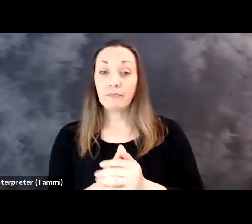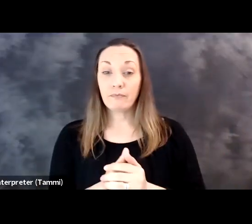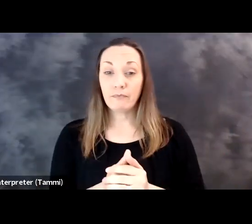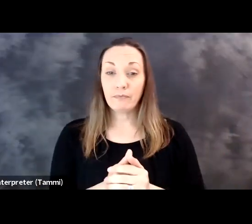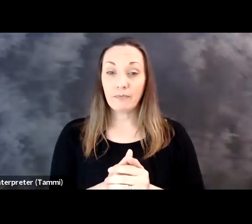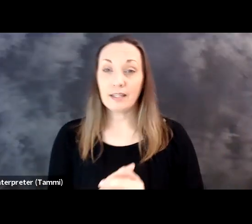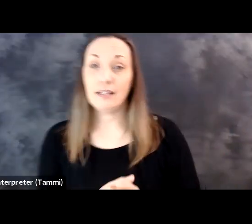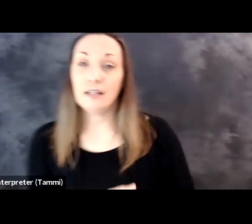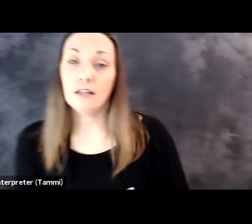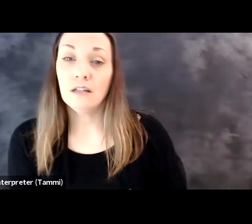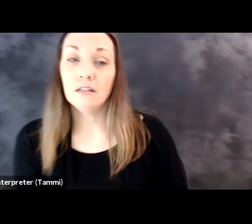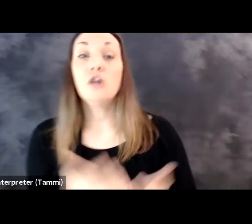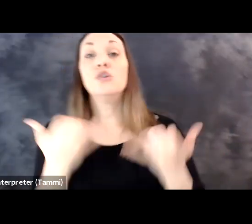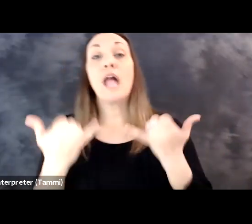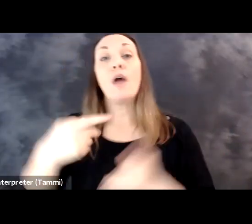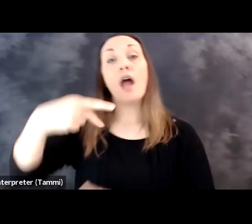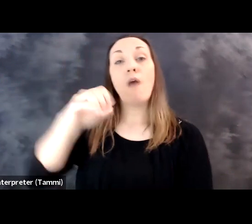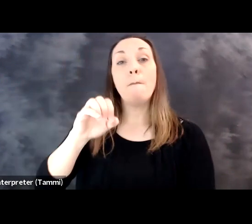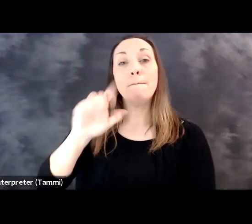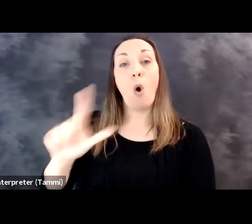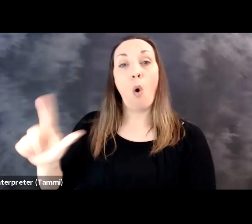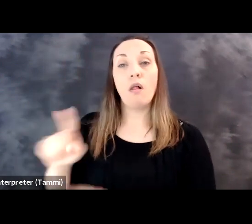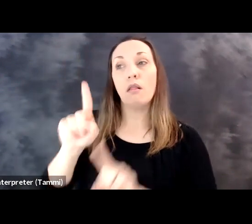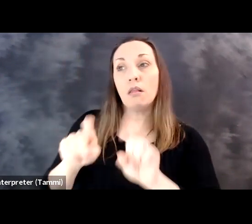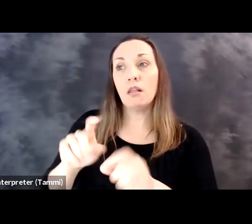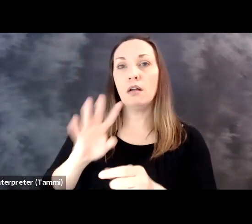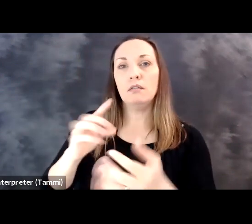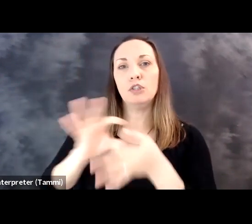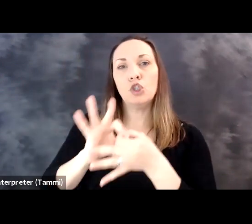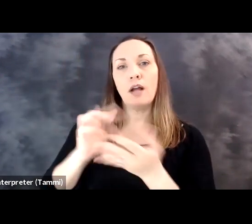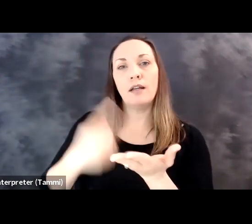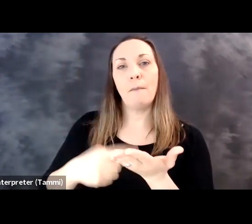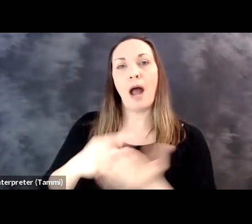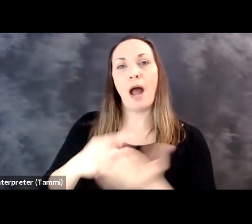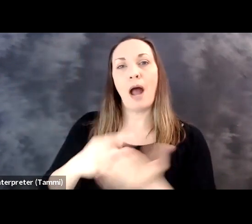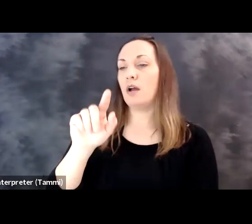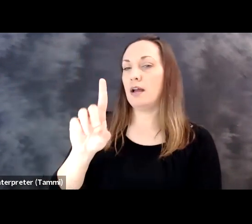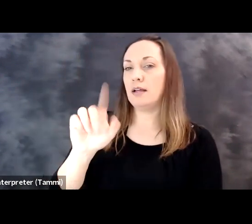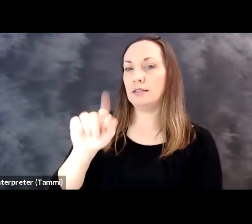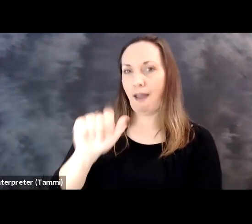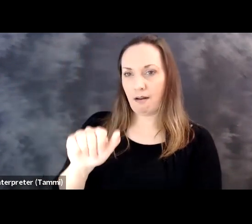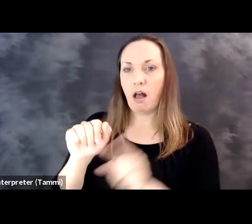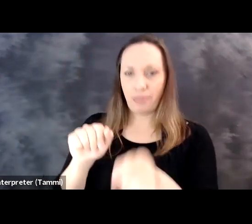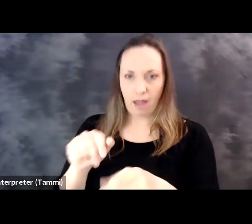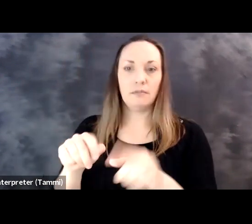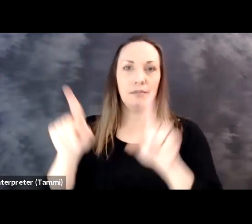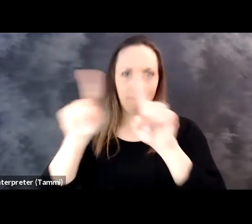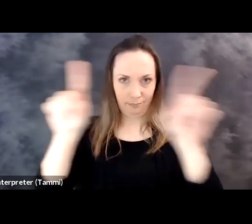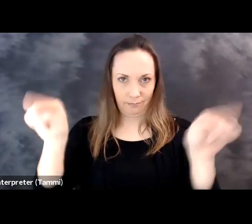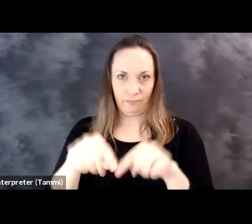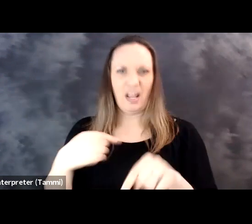having me. Christopher: So we've got a poll talking about data right now.